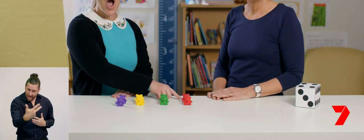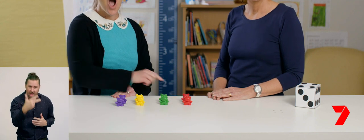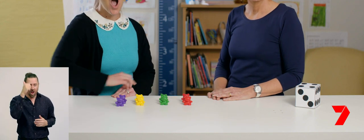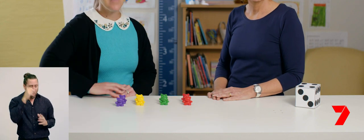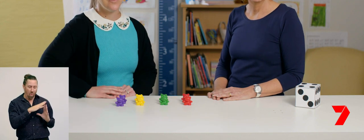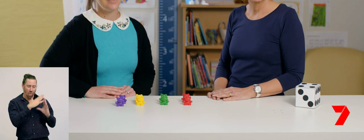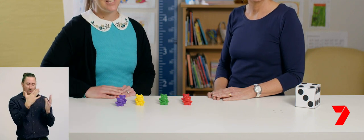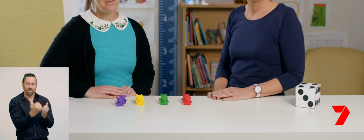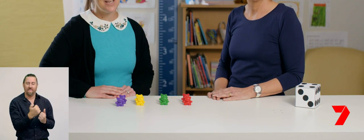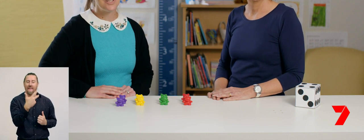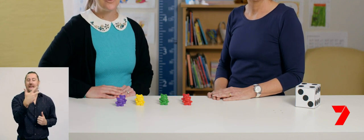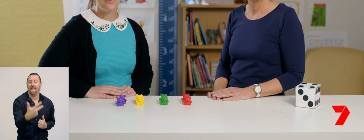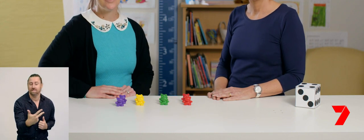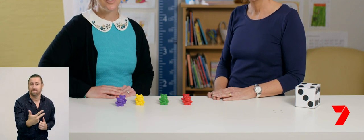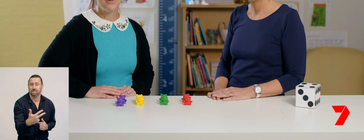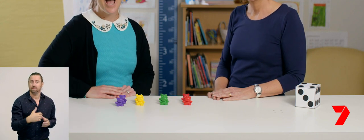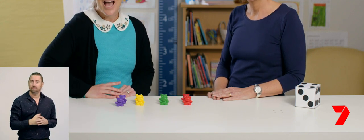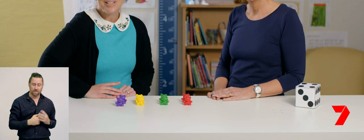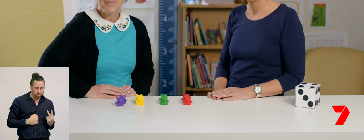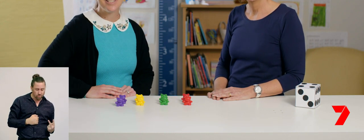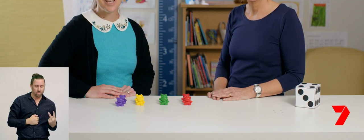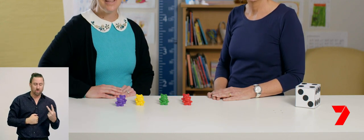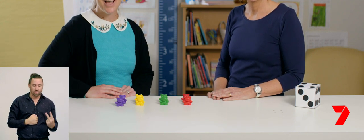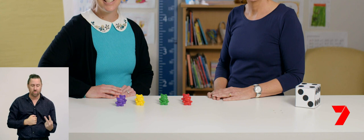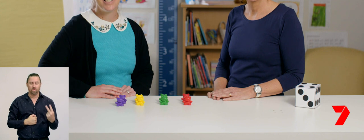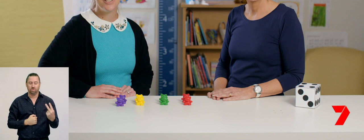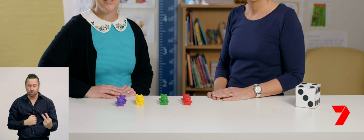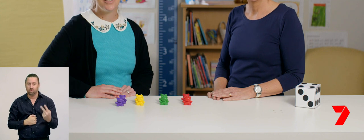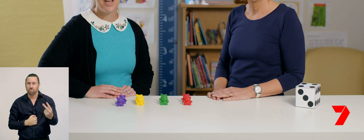I moved the teddy bears in groups of two, as I was skip counting in twos.